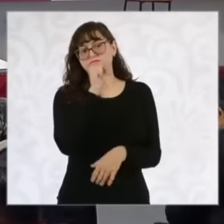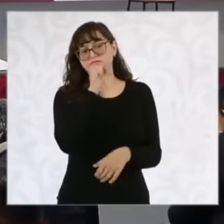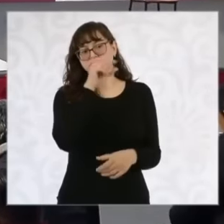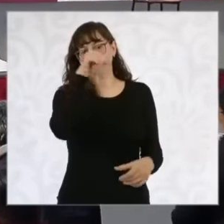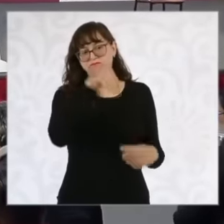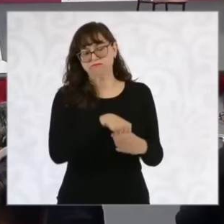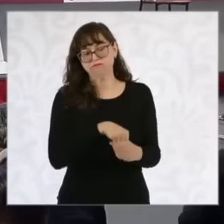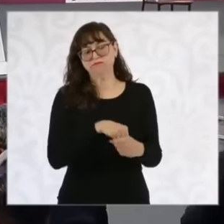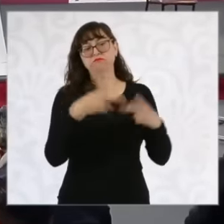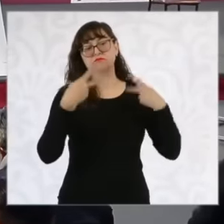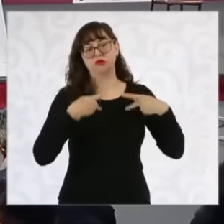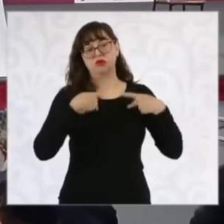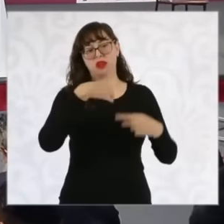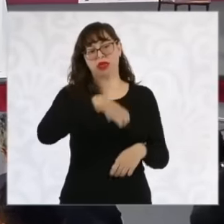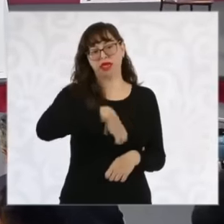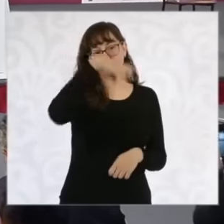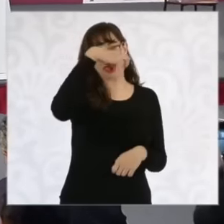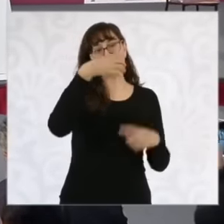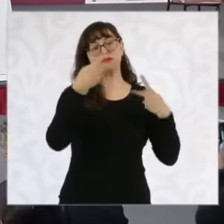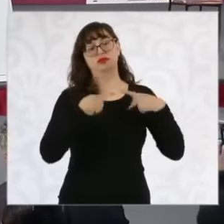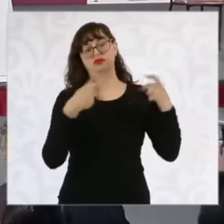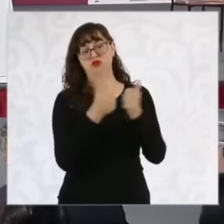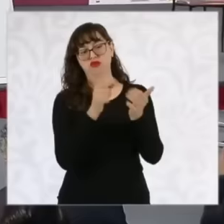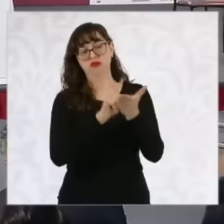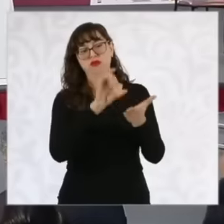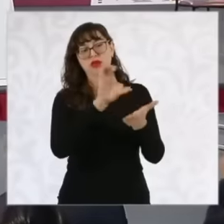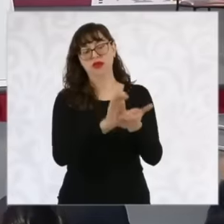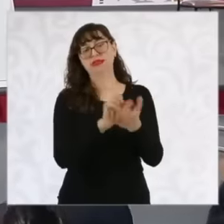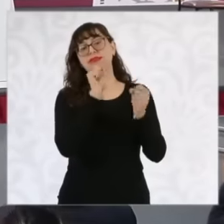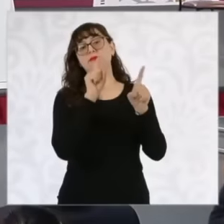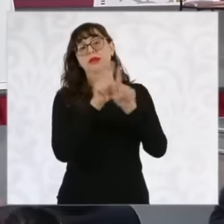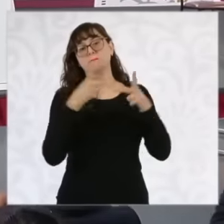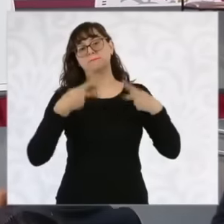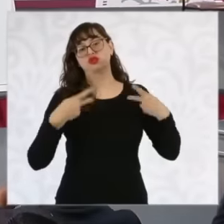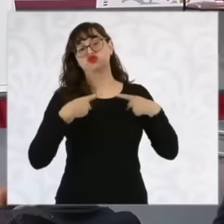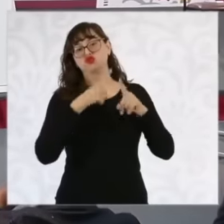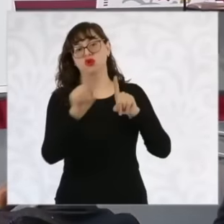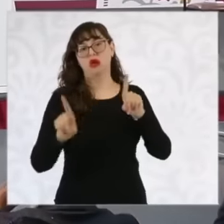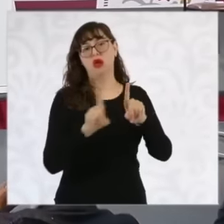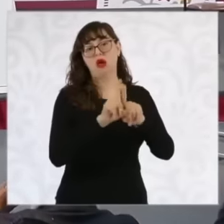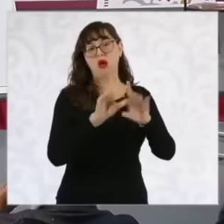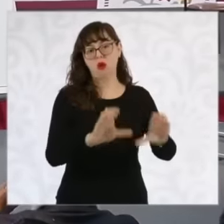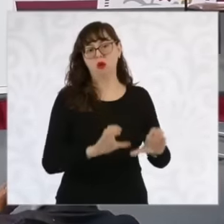eh we took some data on the housing